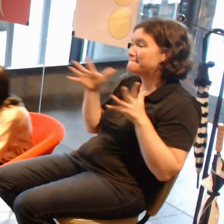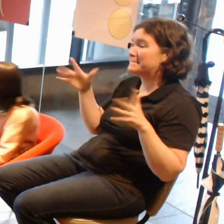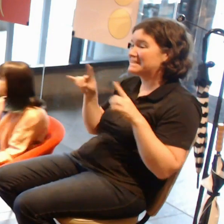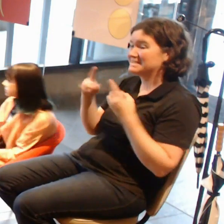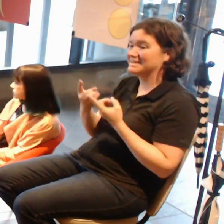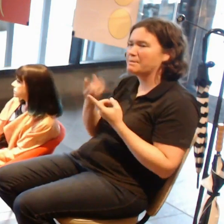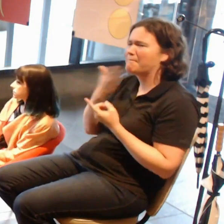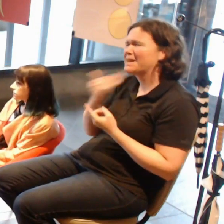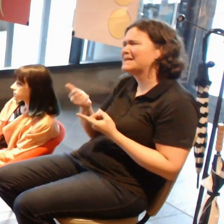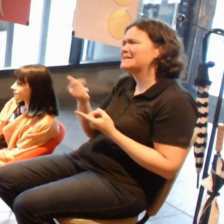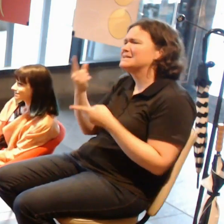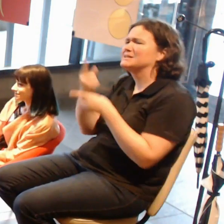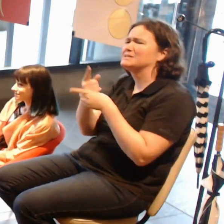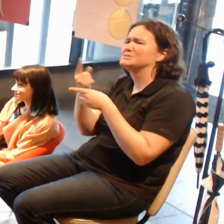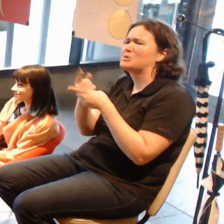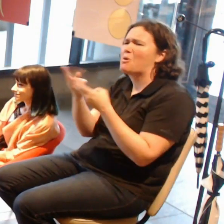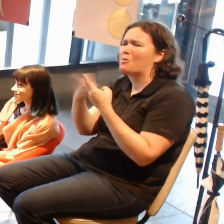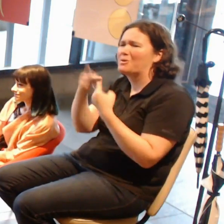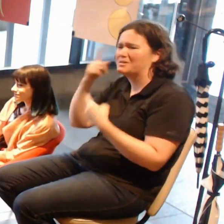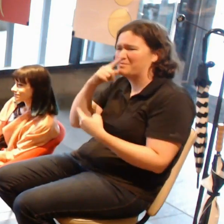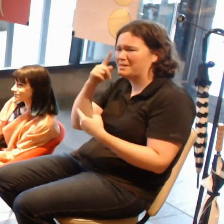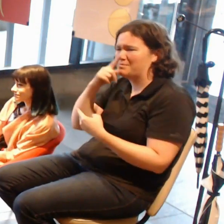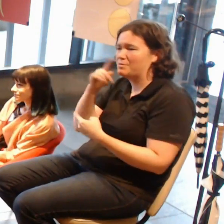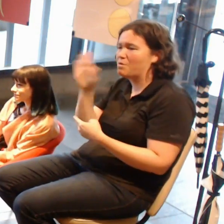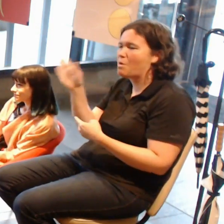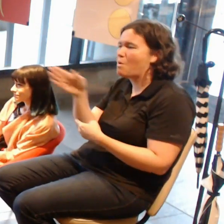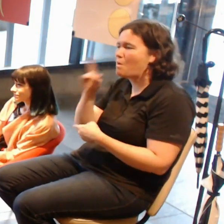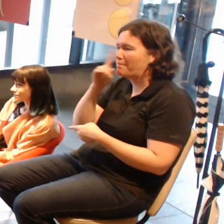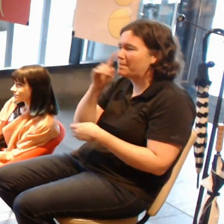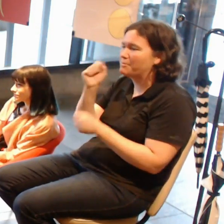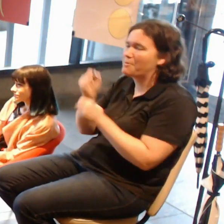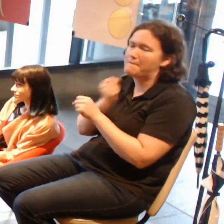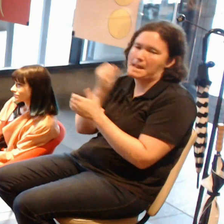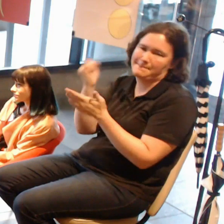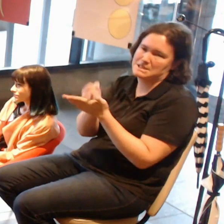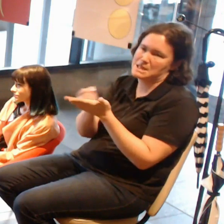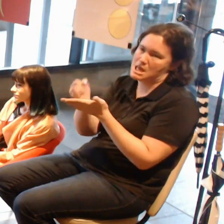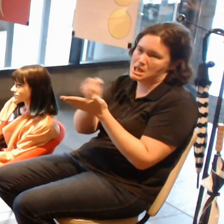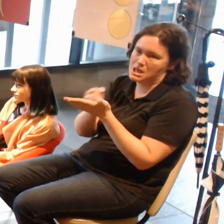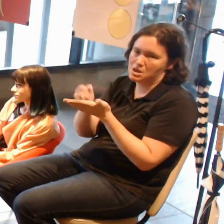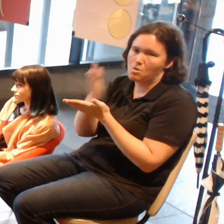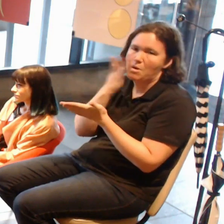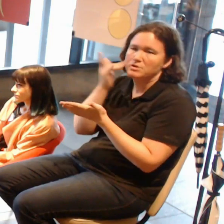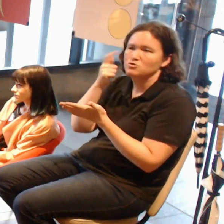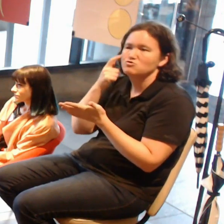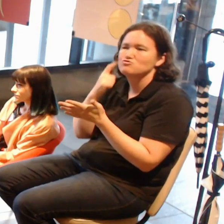'cause everyone has made a mistake that you're going to make when you try to do AR, and they've probably figured a work-around.